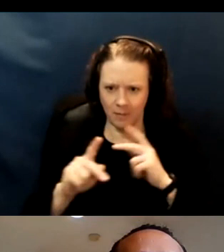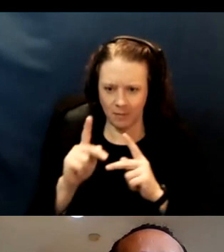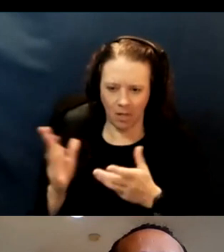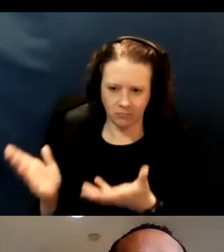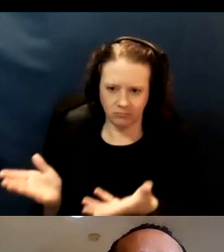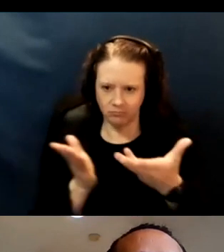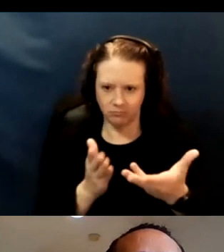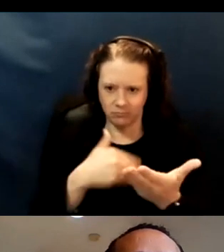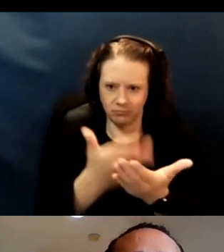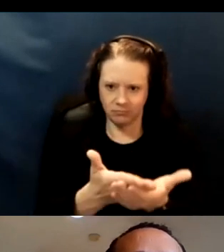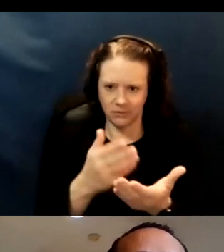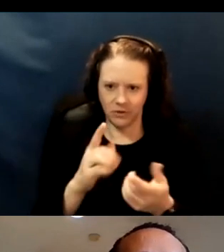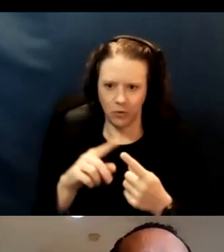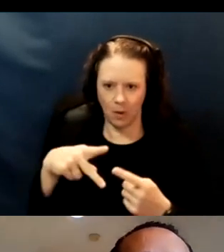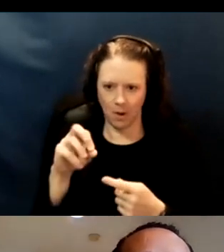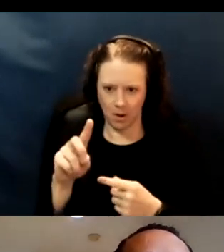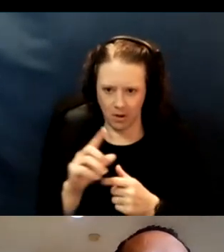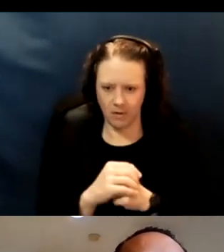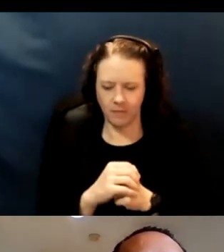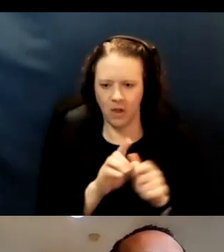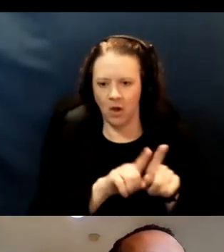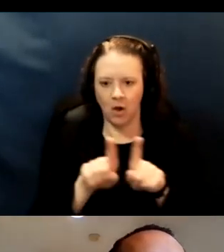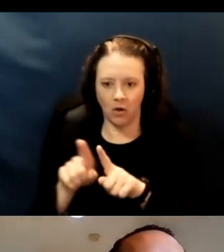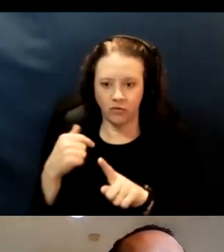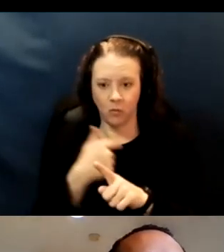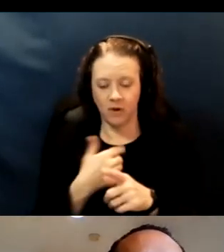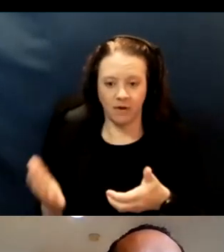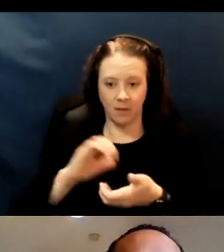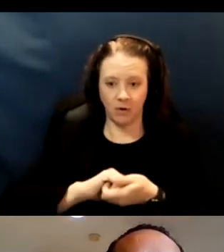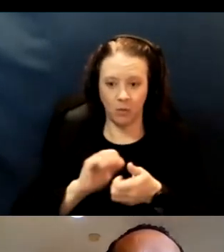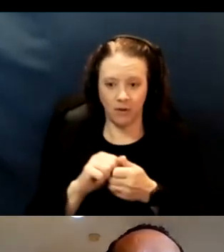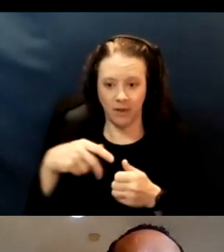We also have collaborated with the paratransit agencies